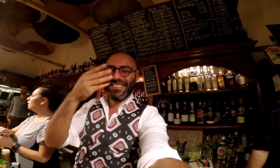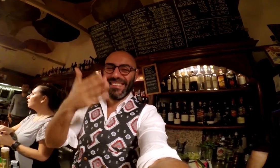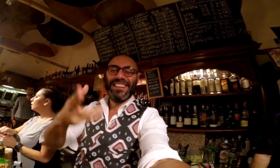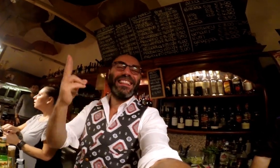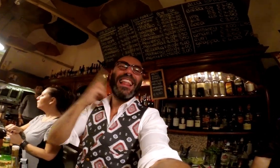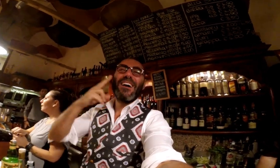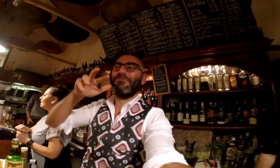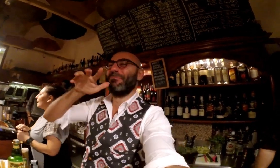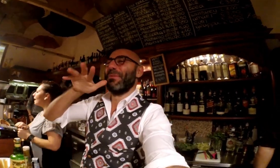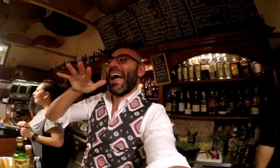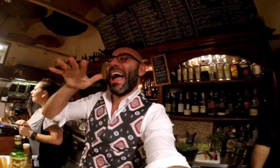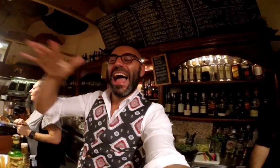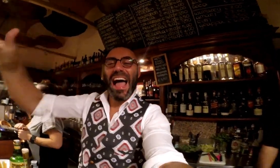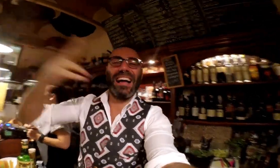Look at all the Deaf people here.